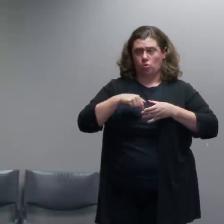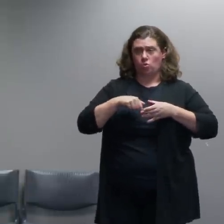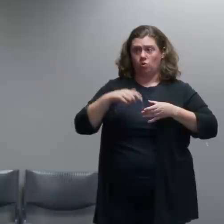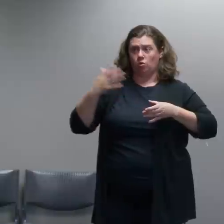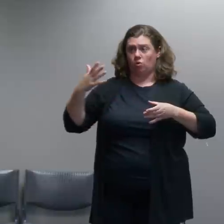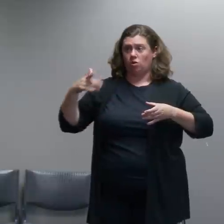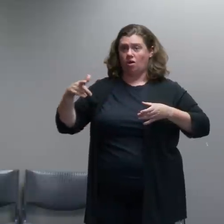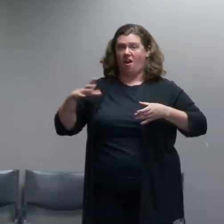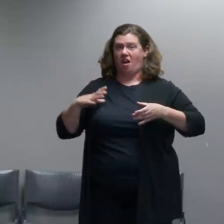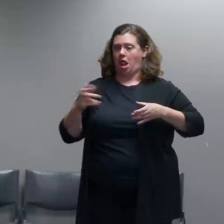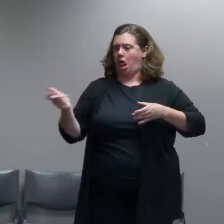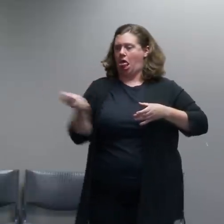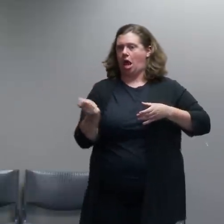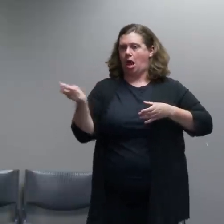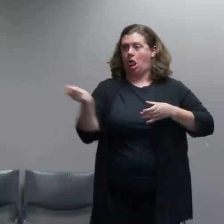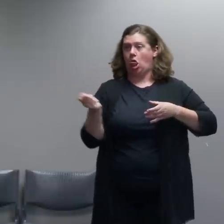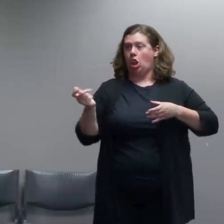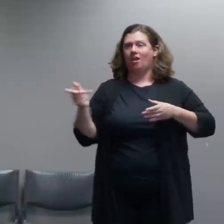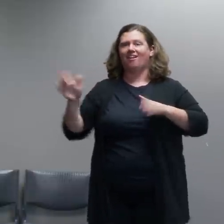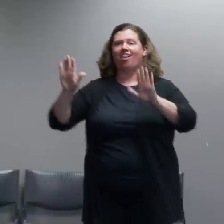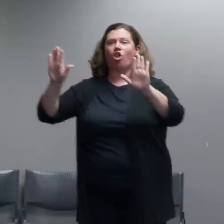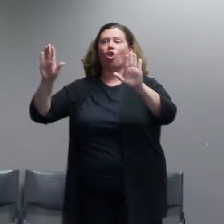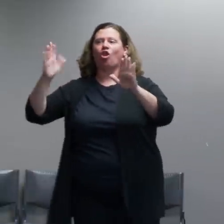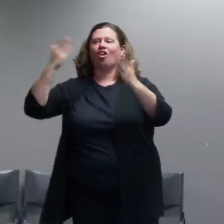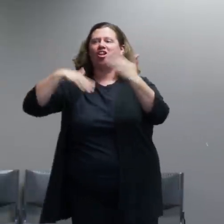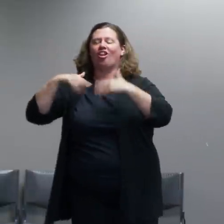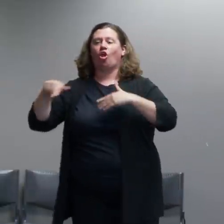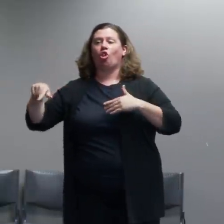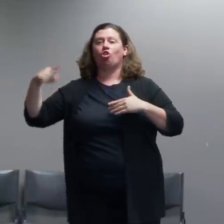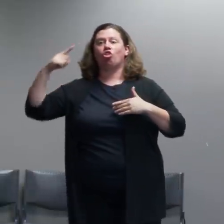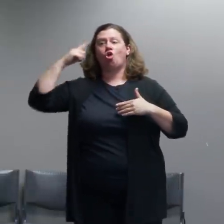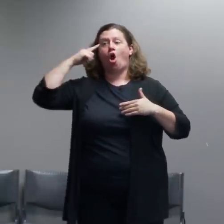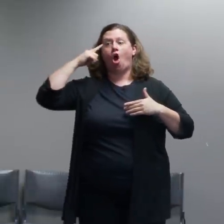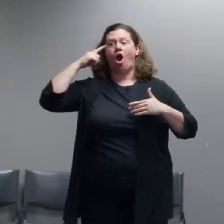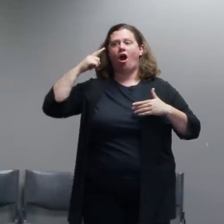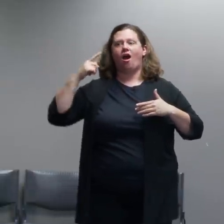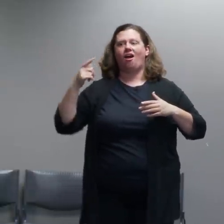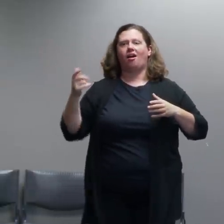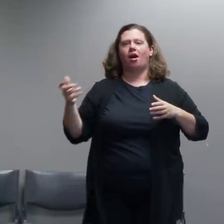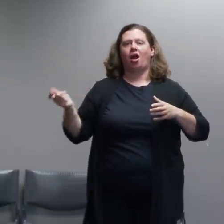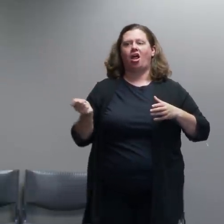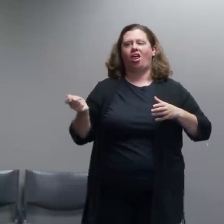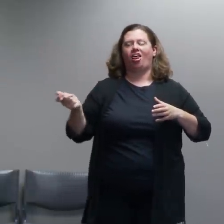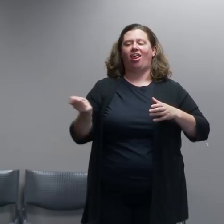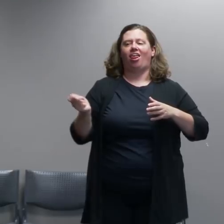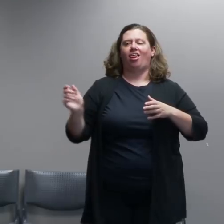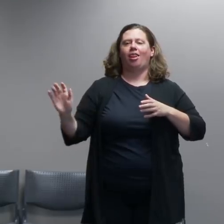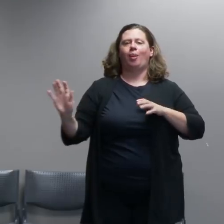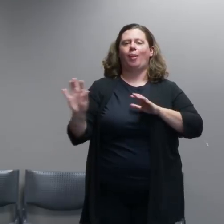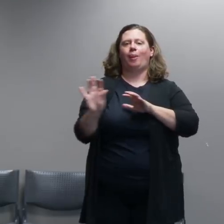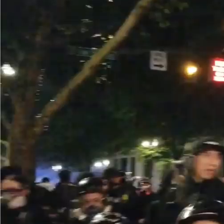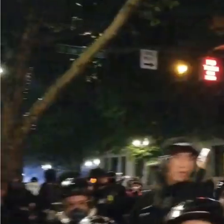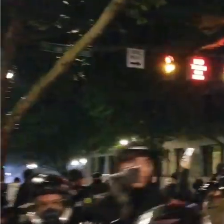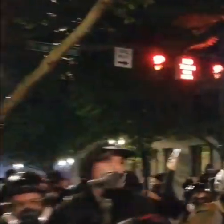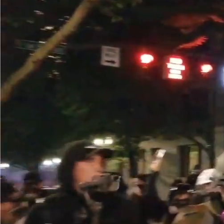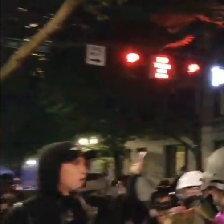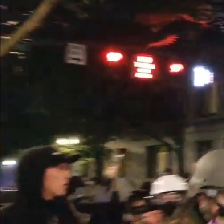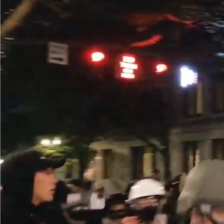to start thinking together and moving together in pursuit of whatever the objective is. And so what you're going to see here